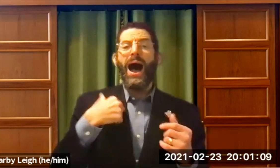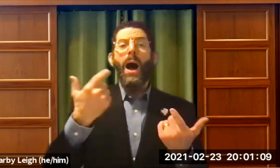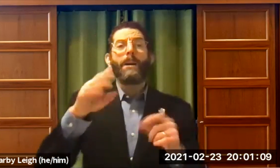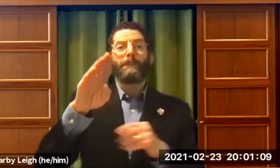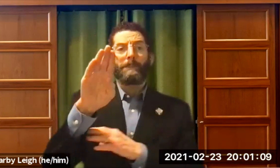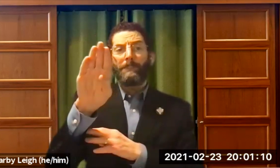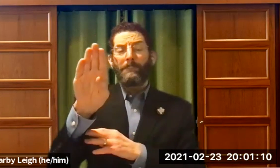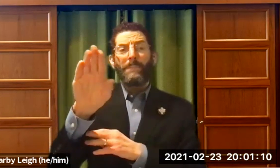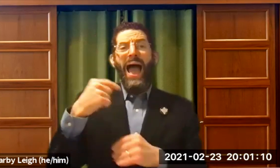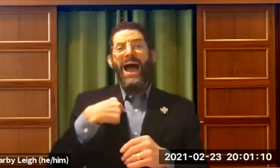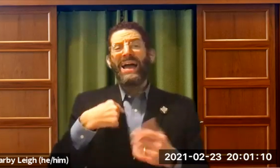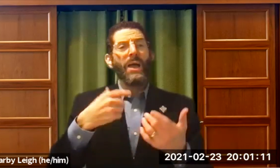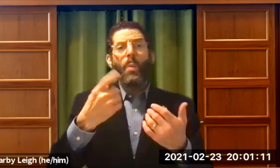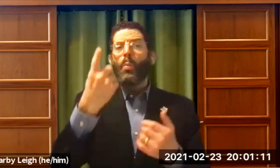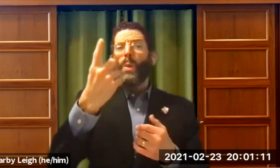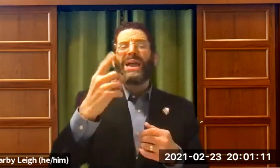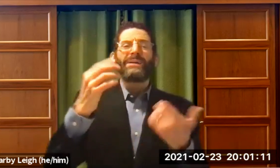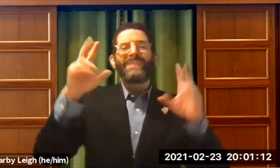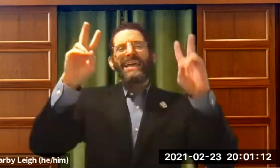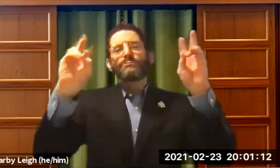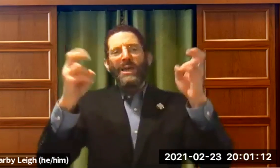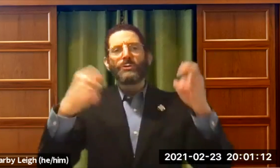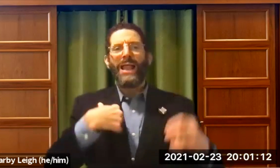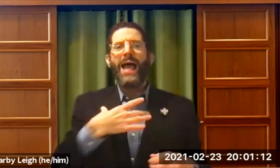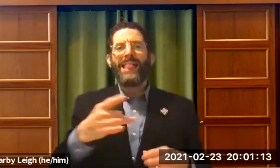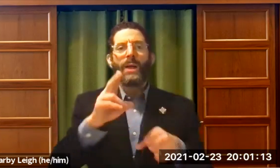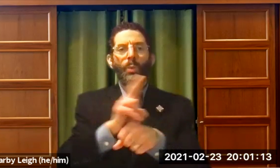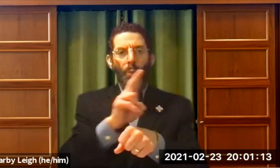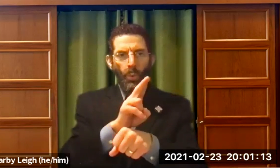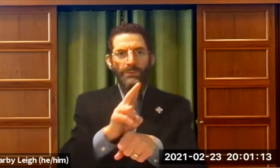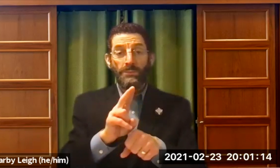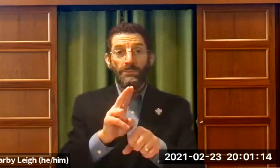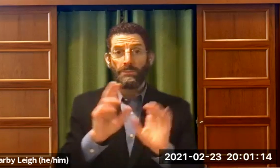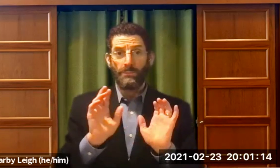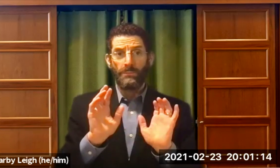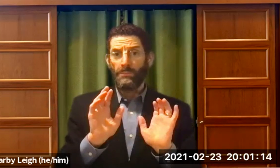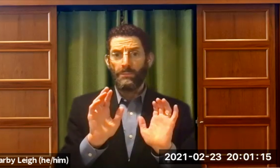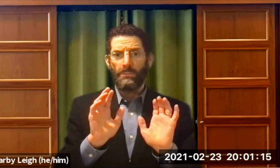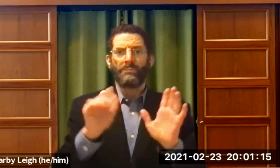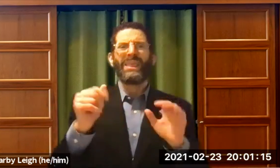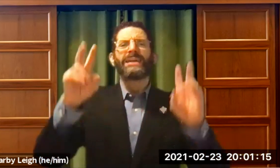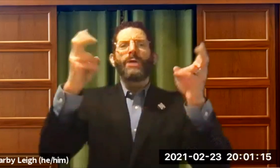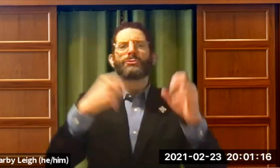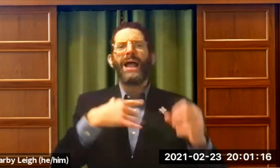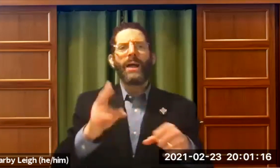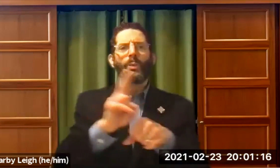right? Hold on. Let me find it. It might be a good time to have Dr. Jacobwit z speak for herself. But hold on.